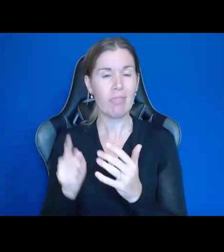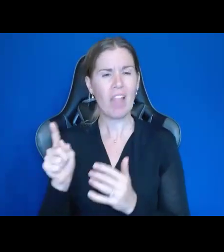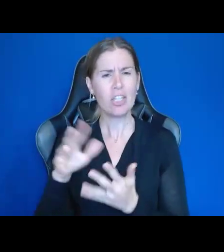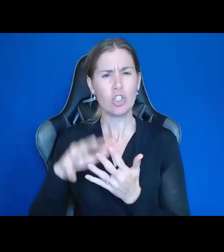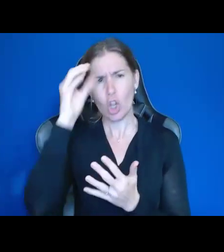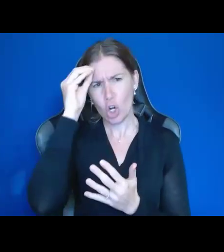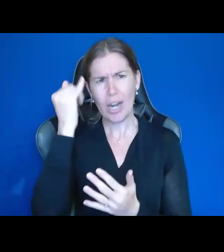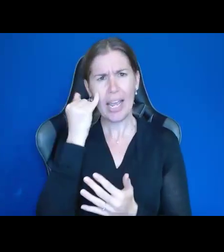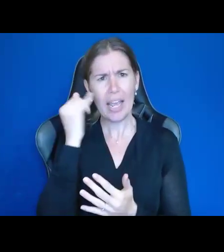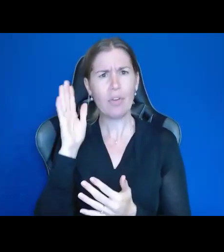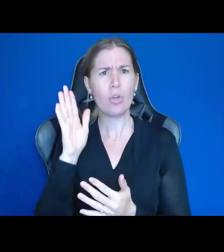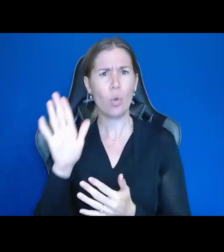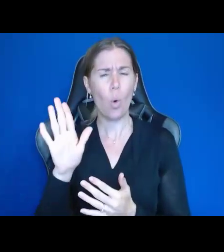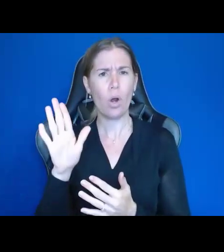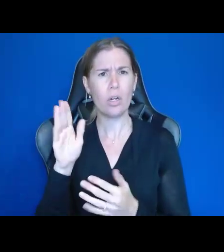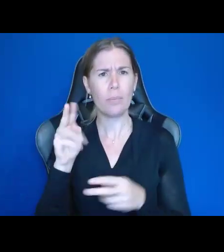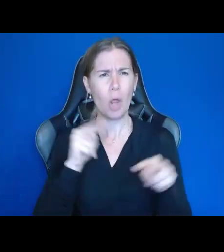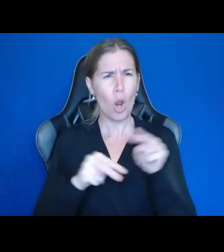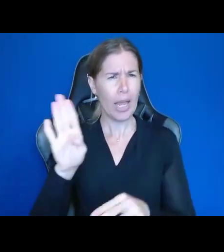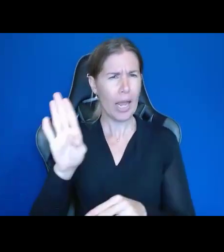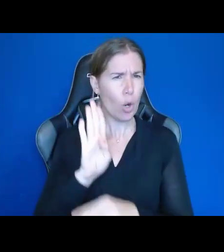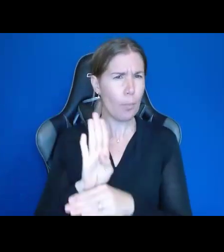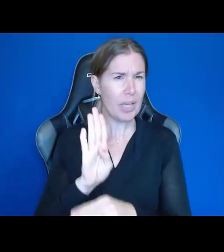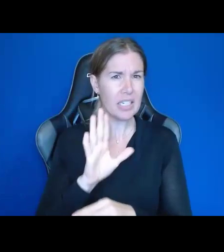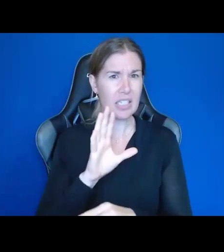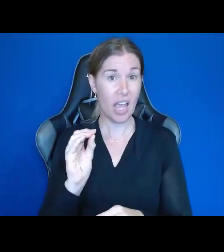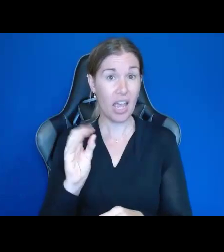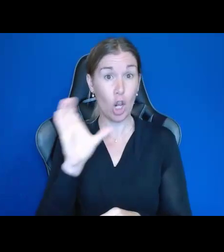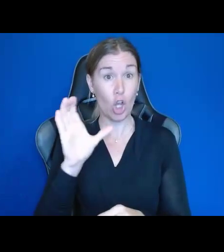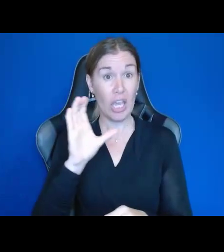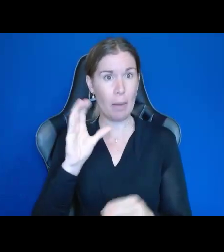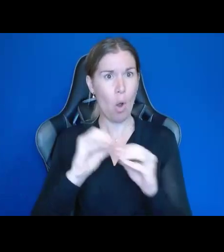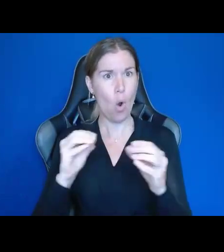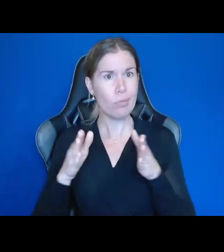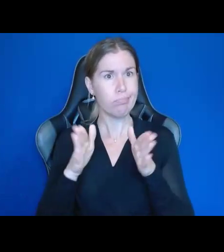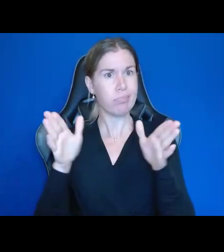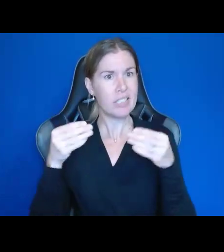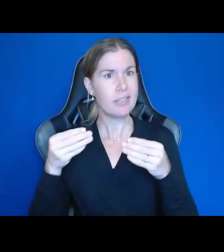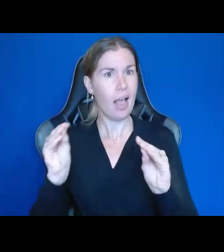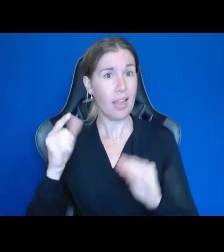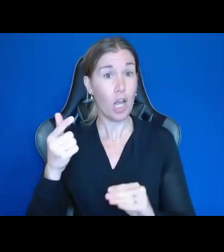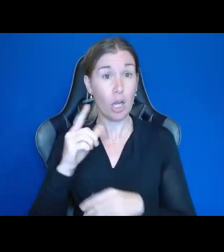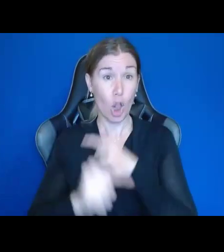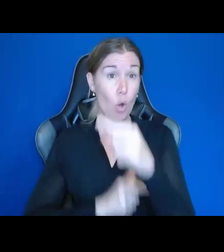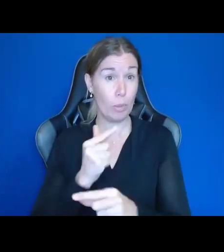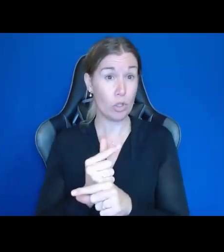your business and looking at export, globally, selling outside of the United States, so kind